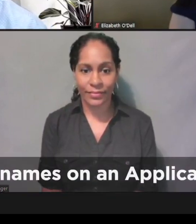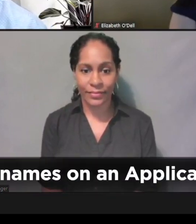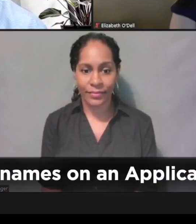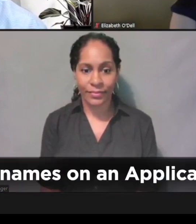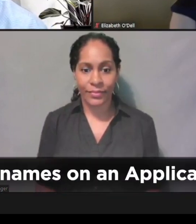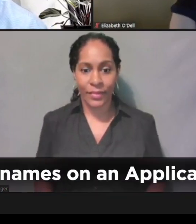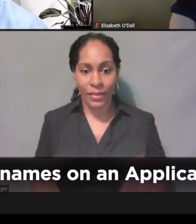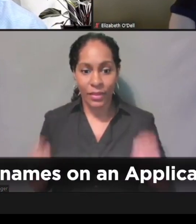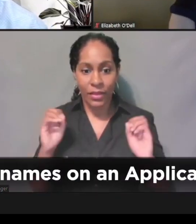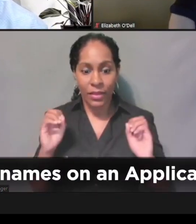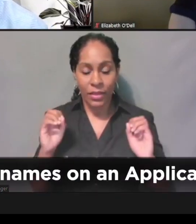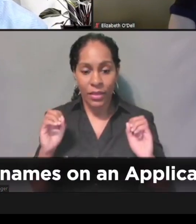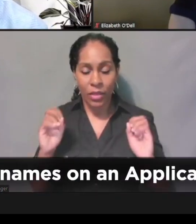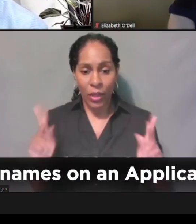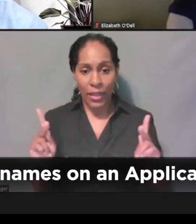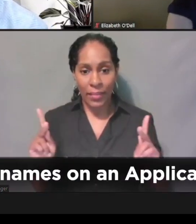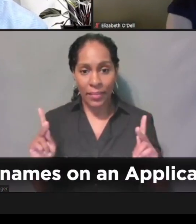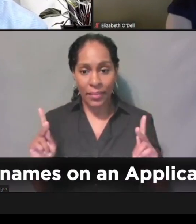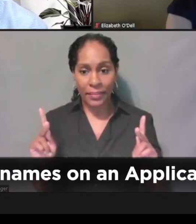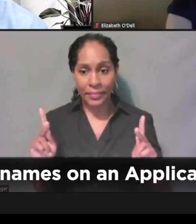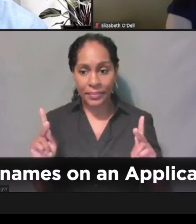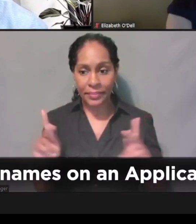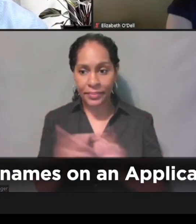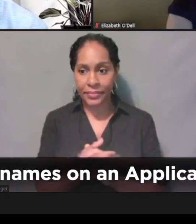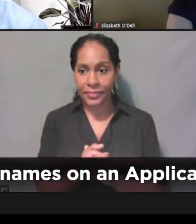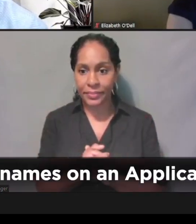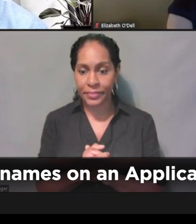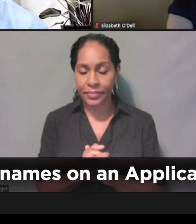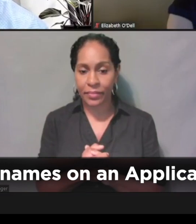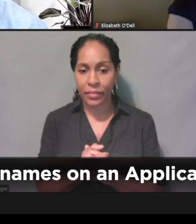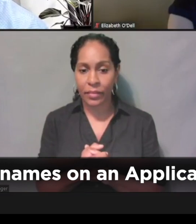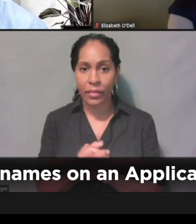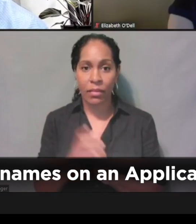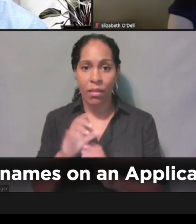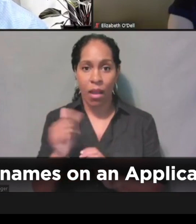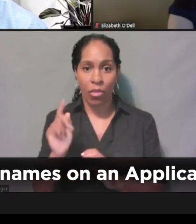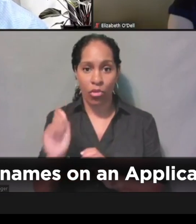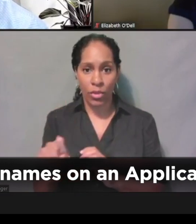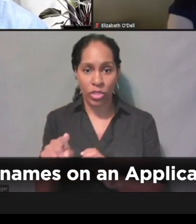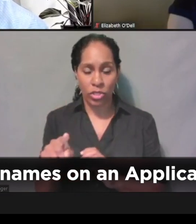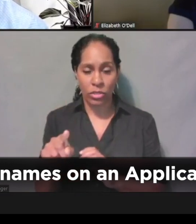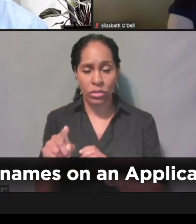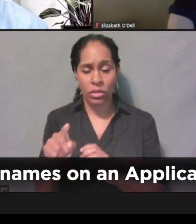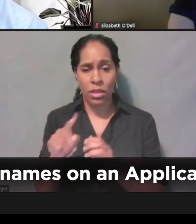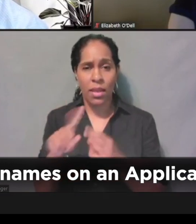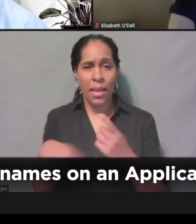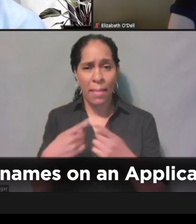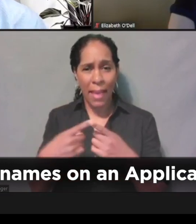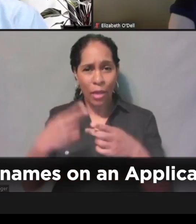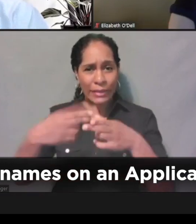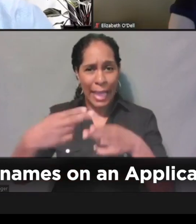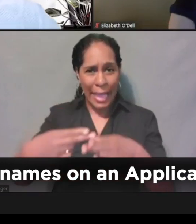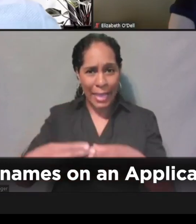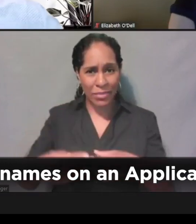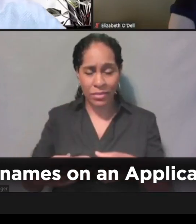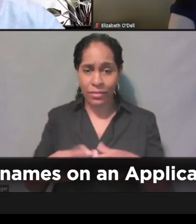All right, regarding names, whether it is first name or last name,